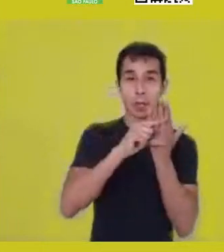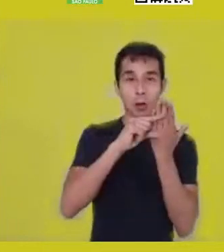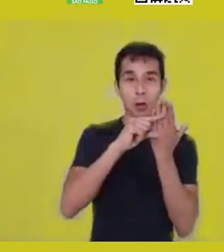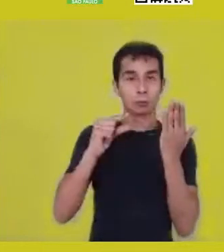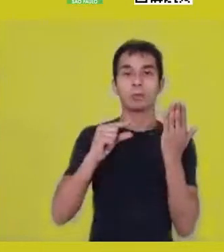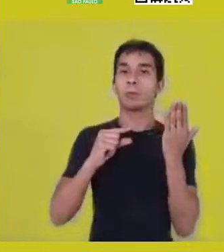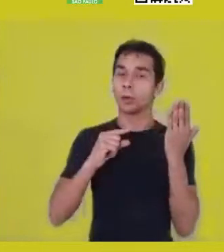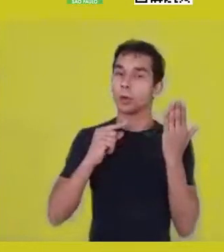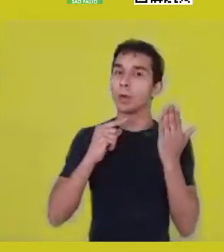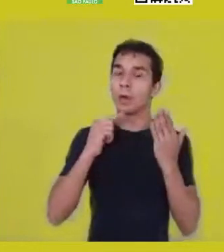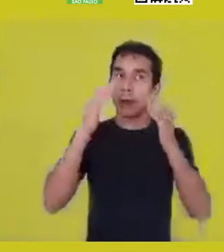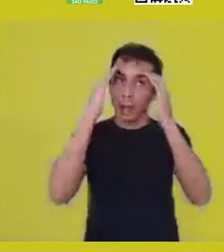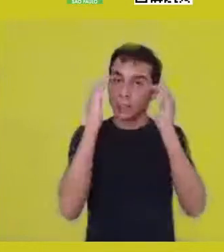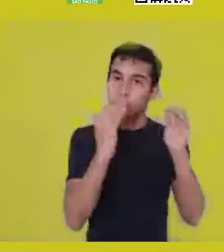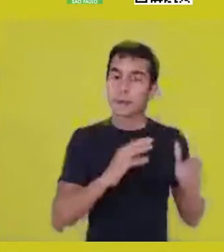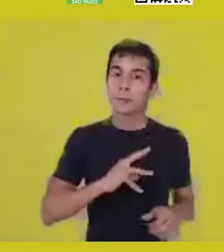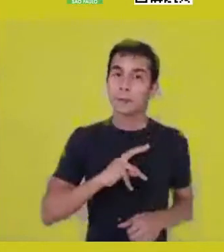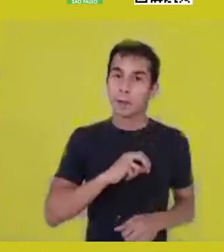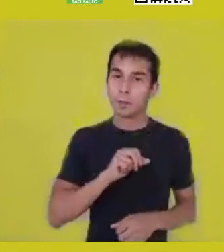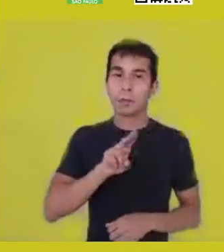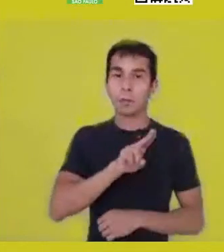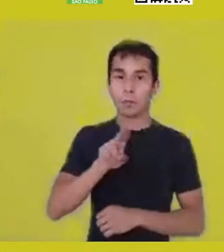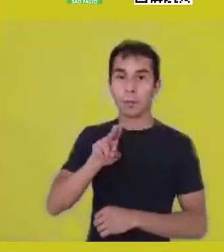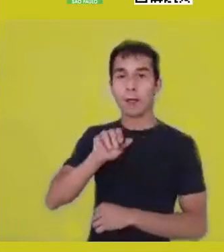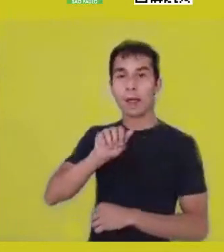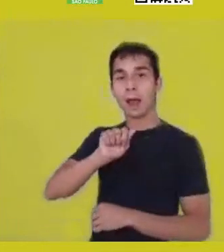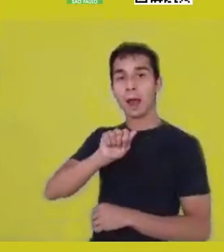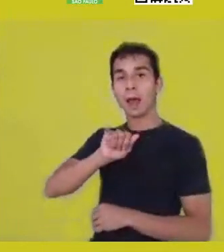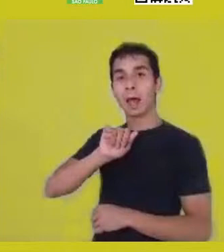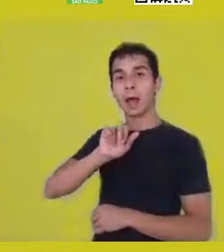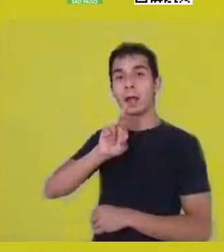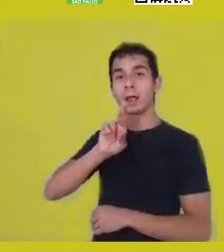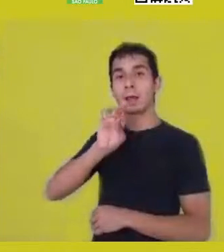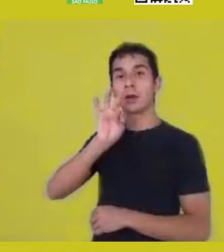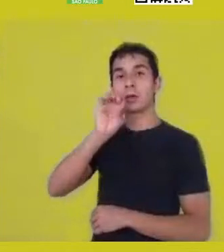Ailton Krenak, and when he suggests ideas to postpone the end of the world